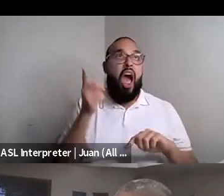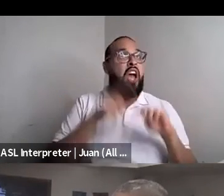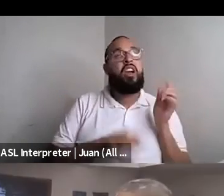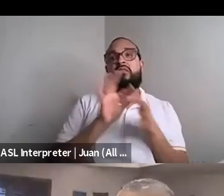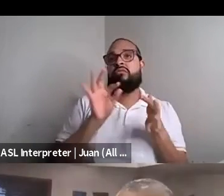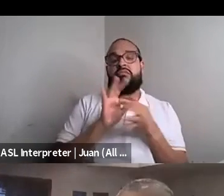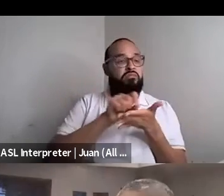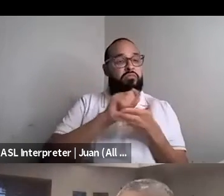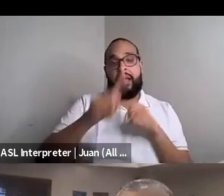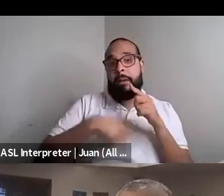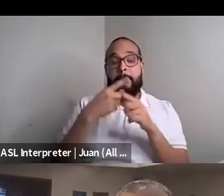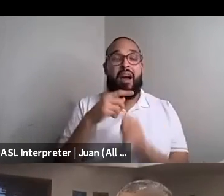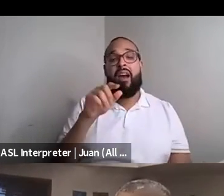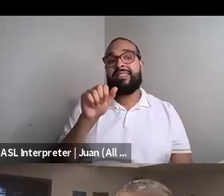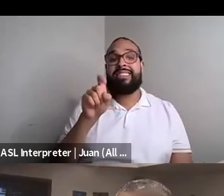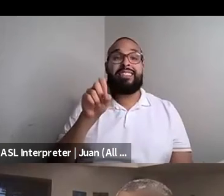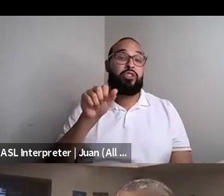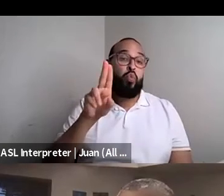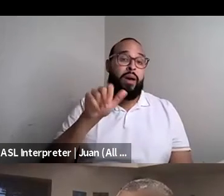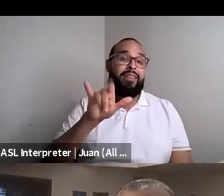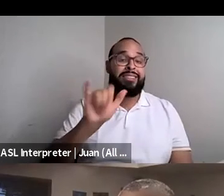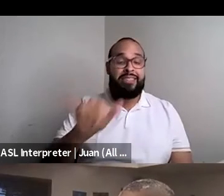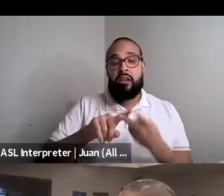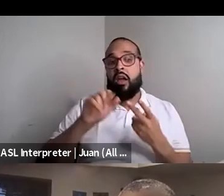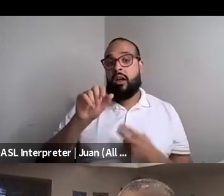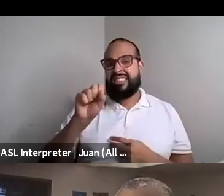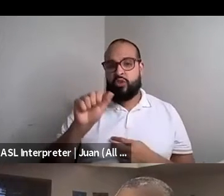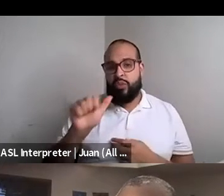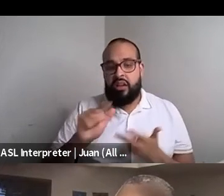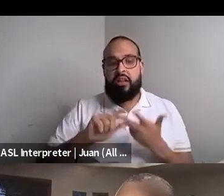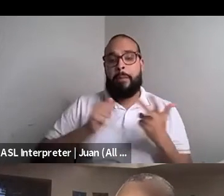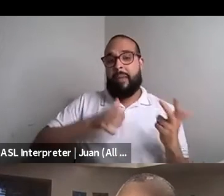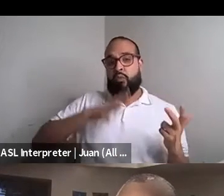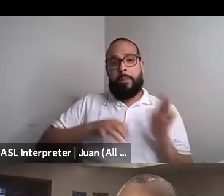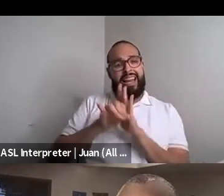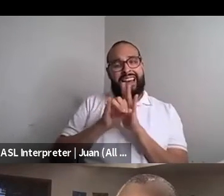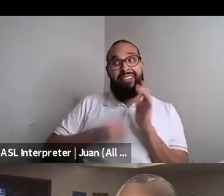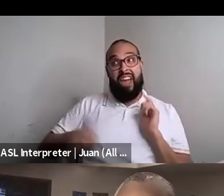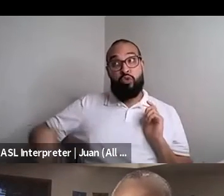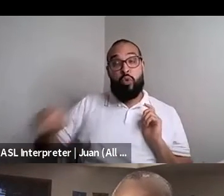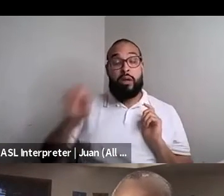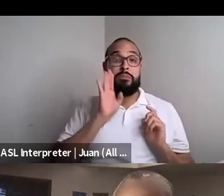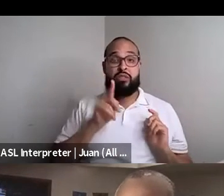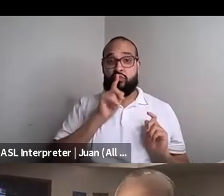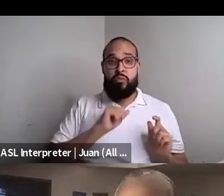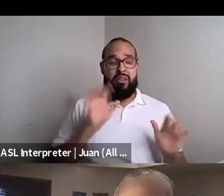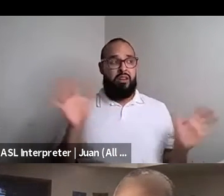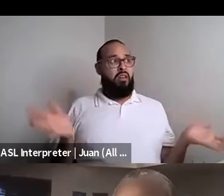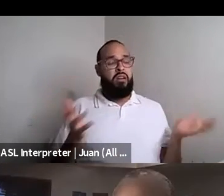Kokumo: I couldn't speak about something like a fault. I can use these about my womanhood like these bridges, literally. LAUGH LAUGH In the audience when I was there I was, I was